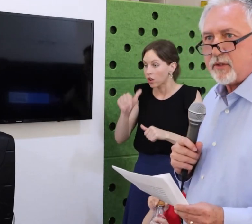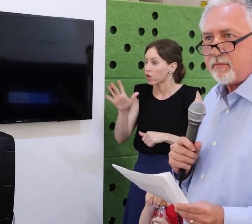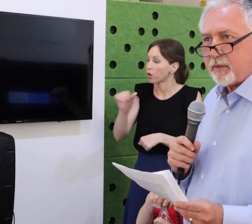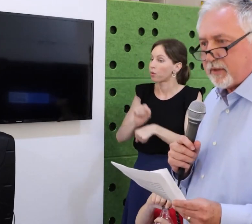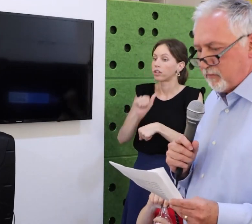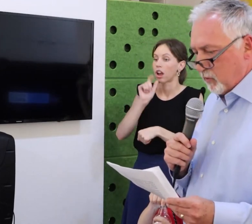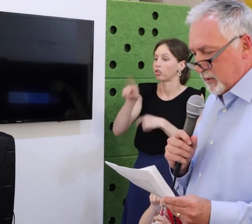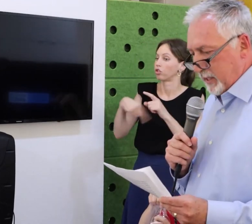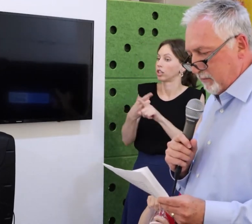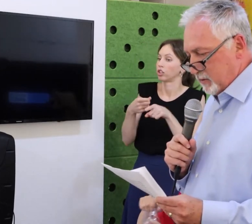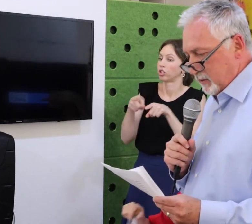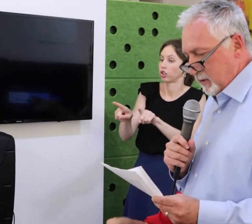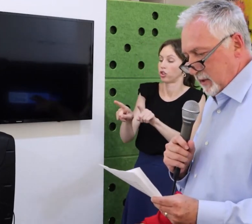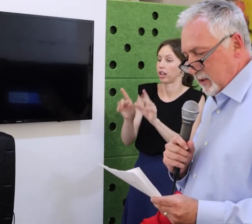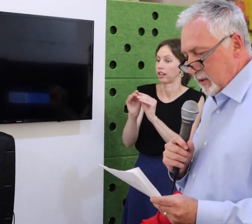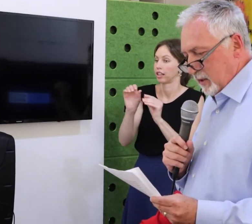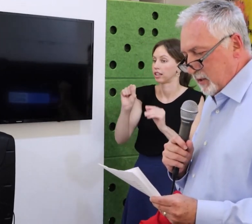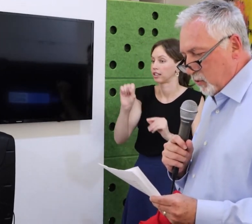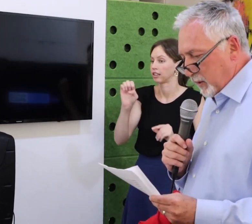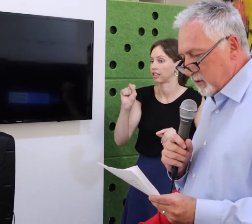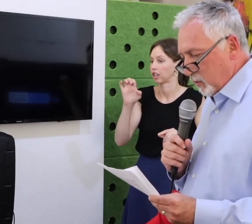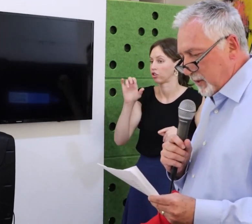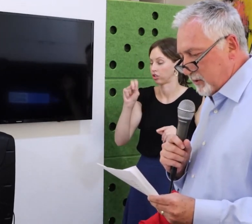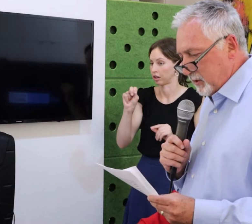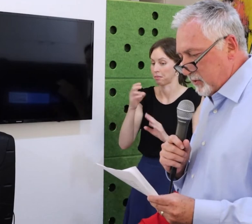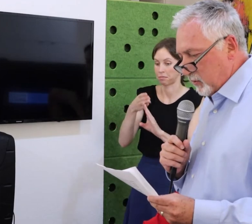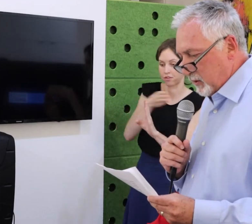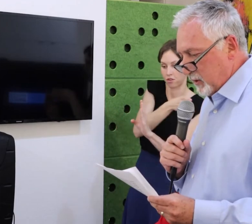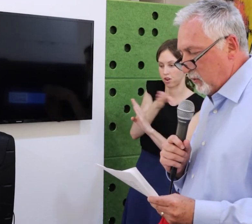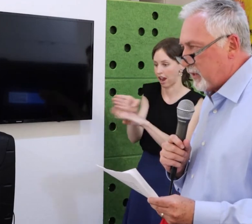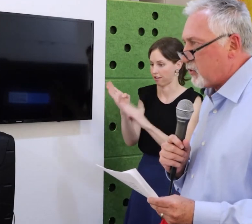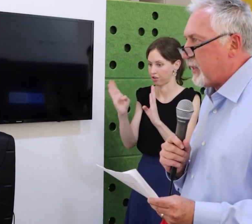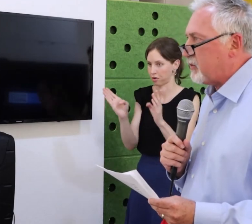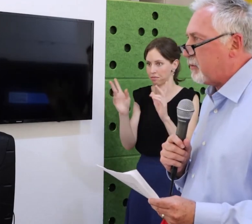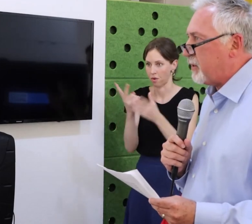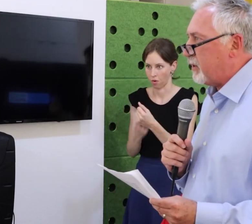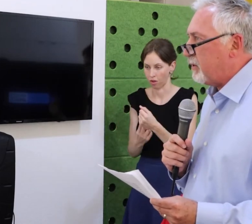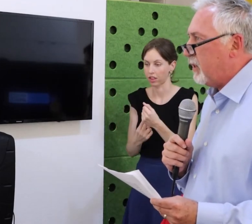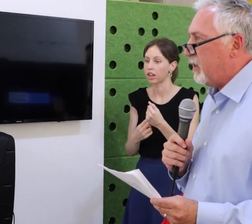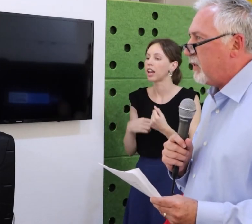We have an amazing team of volunteer lobbyists. It is the team that makes things work.